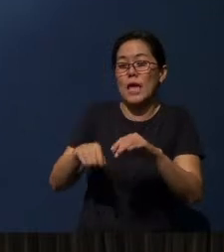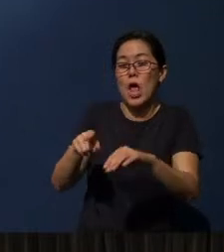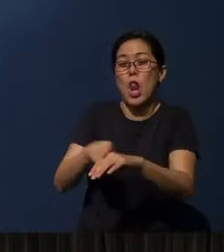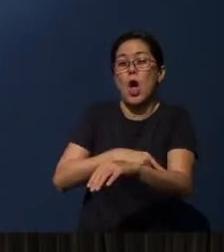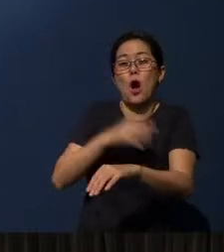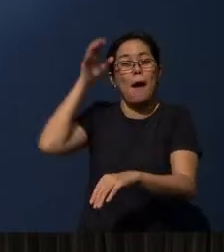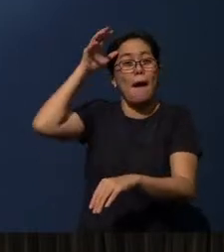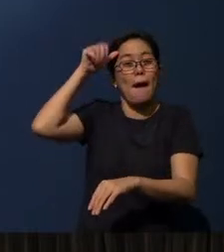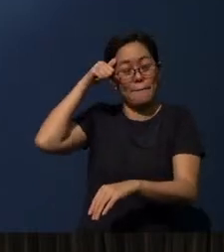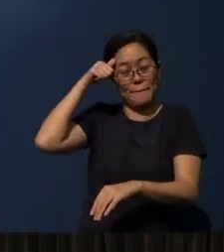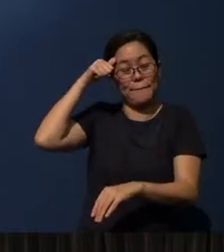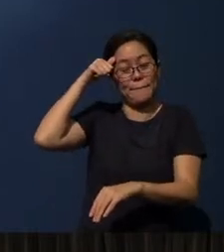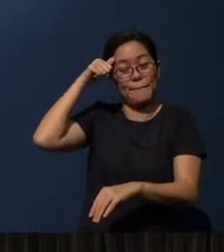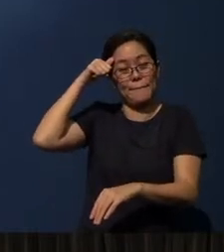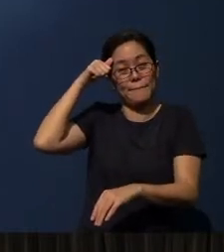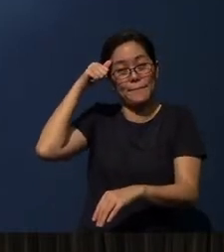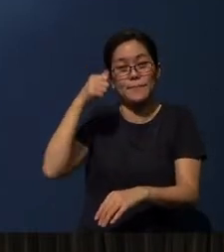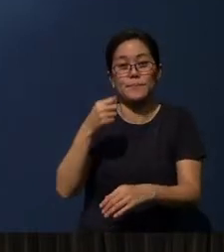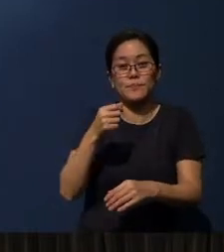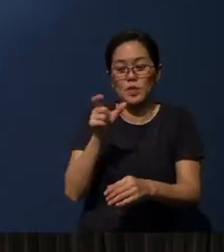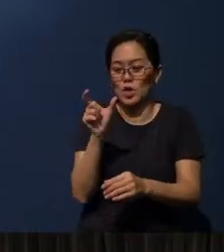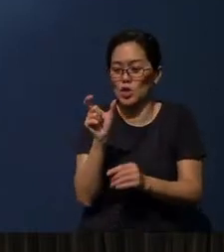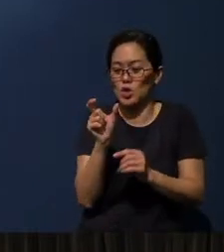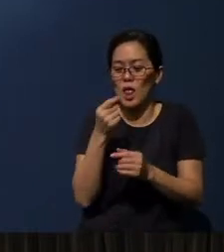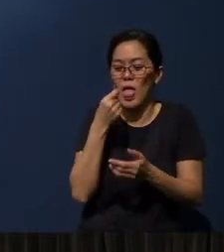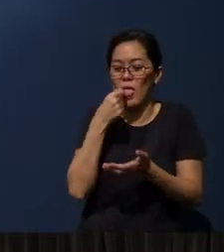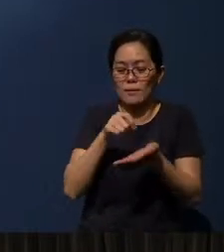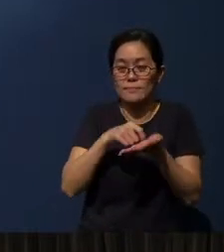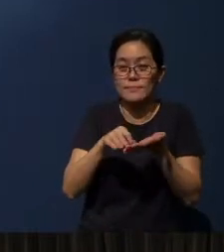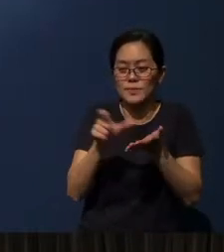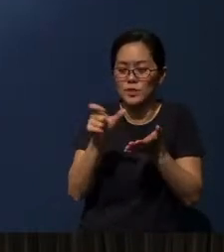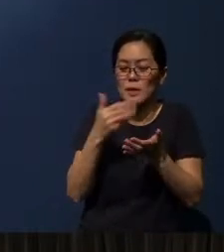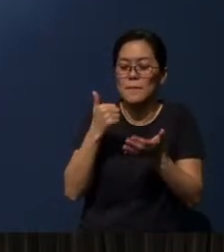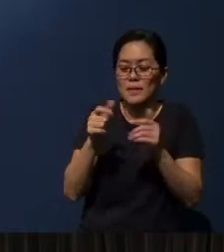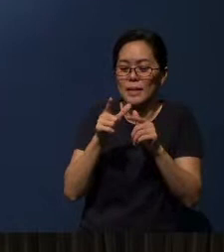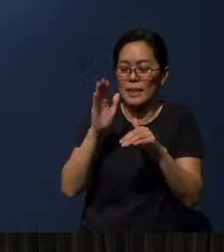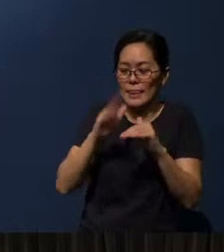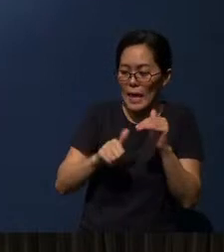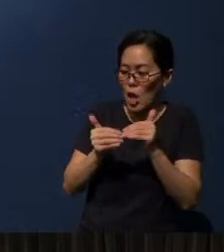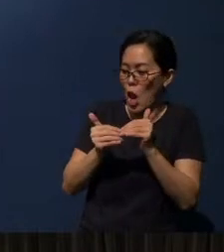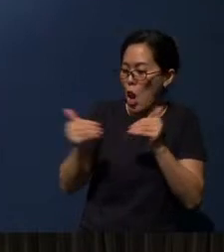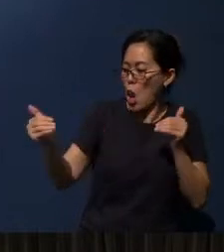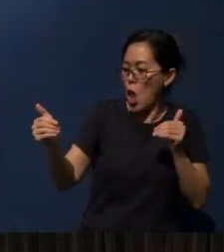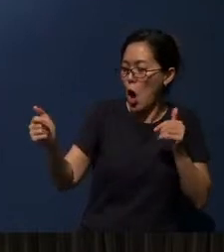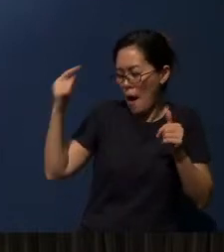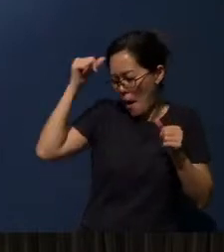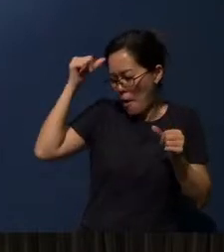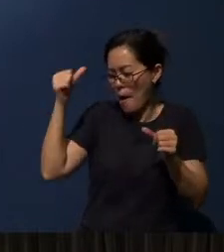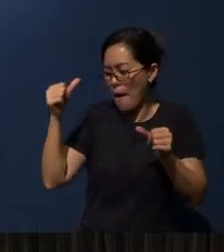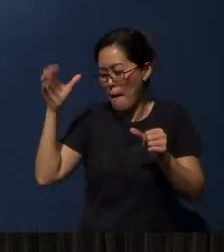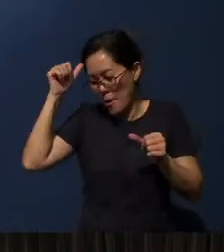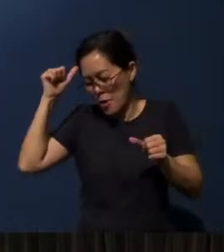A short pencil is better than a long memory. Sometimes, you say “I remember, I remember”.